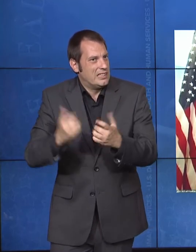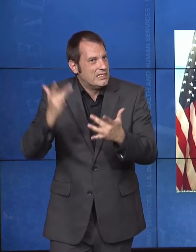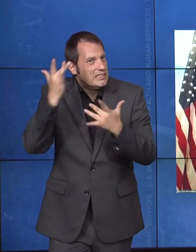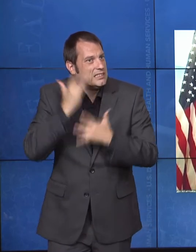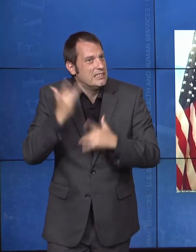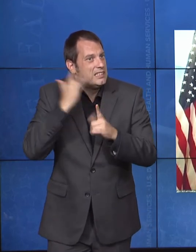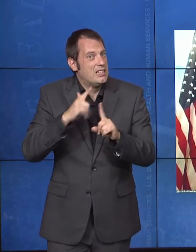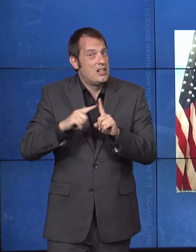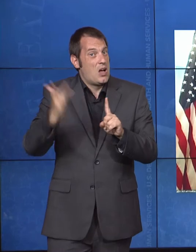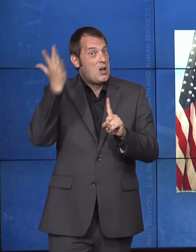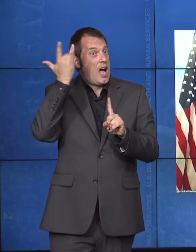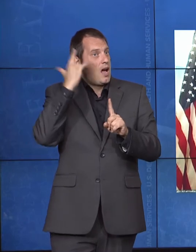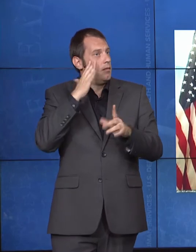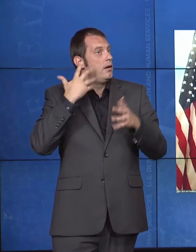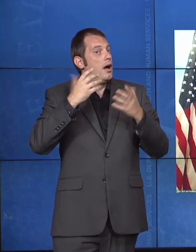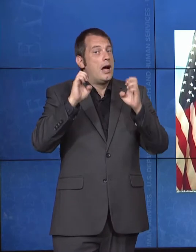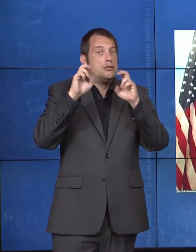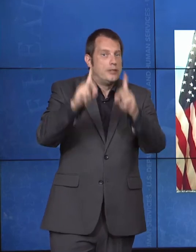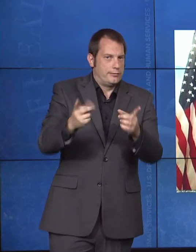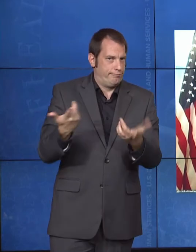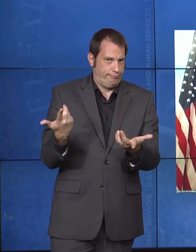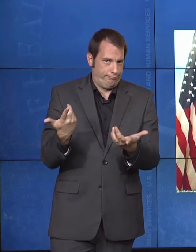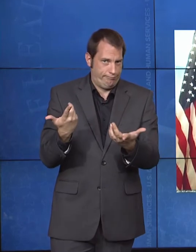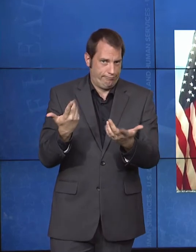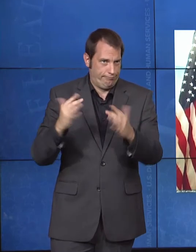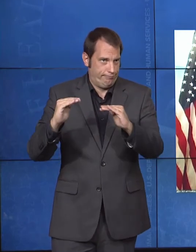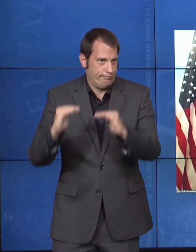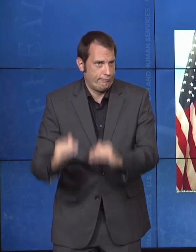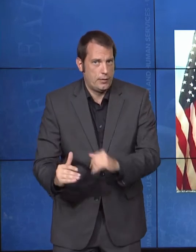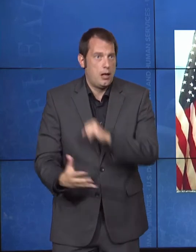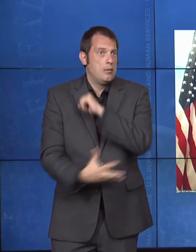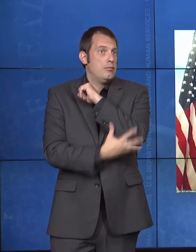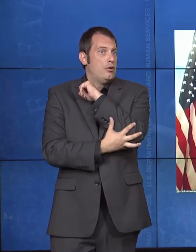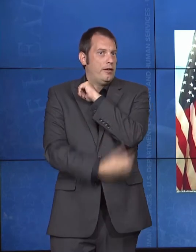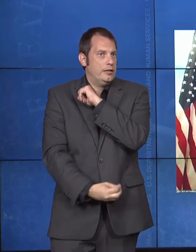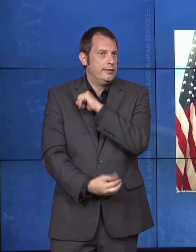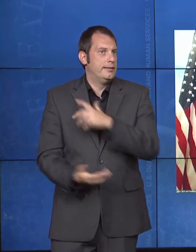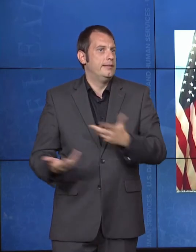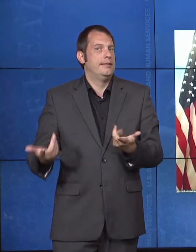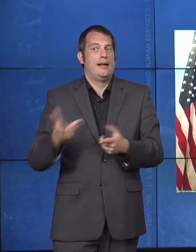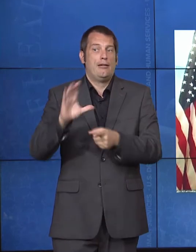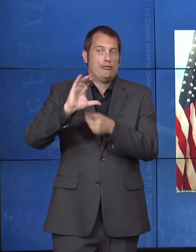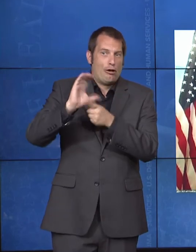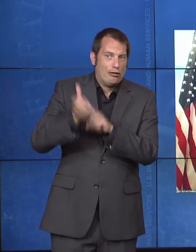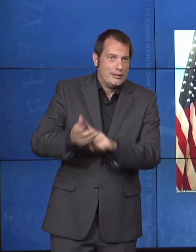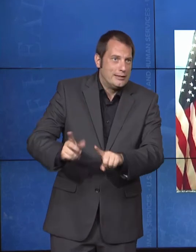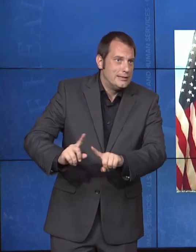poverty, and cultural differences. And these are broad quality of life issues rooted in